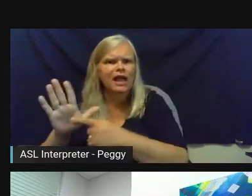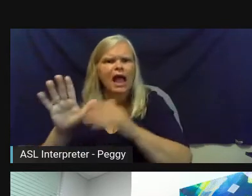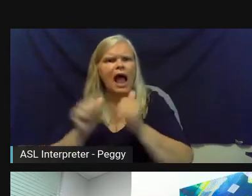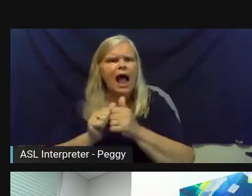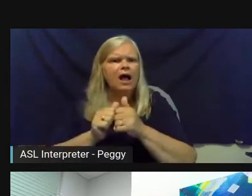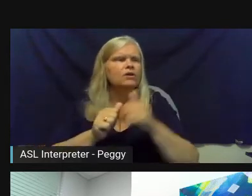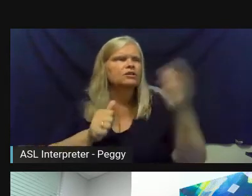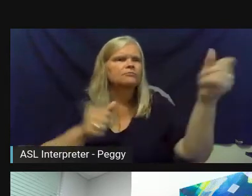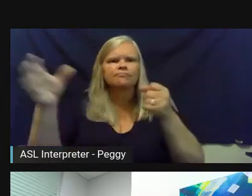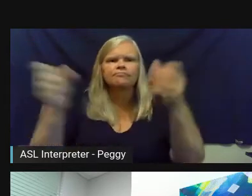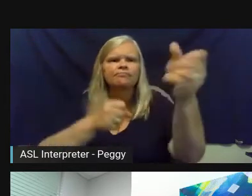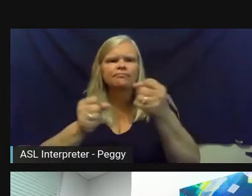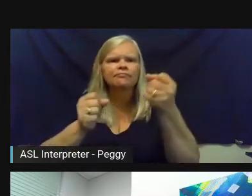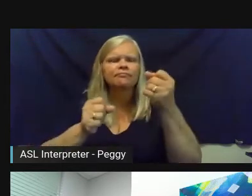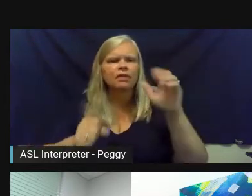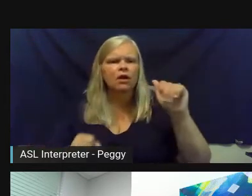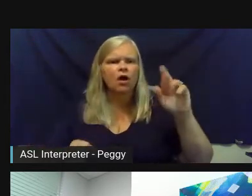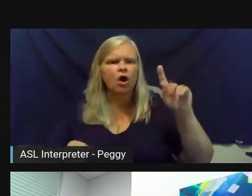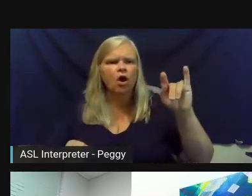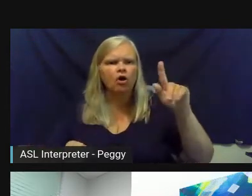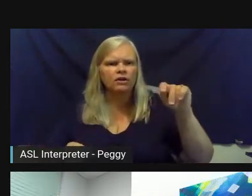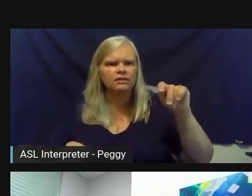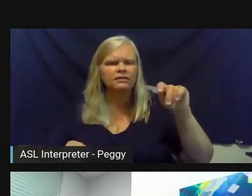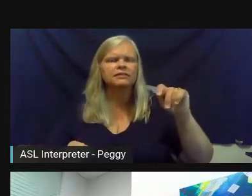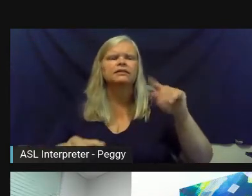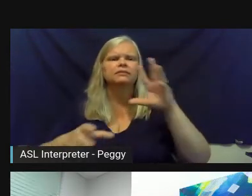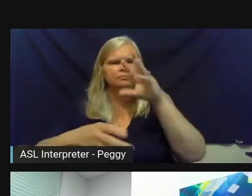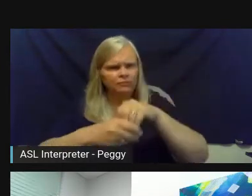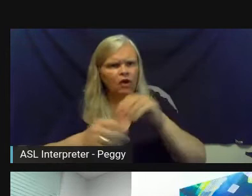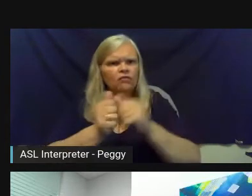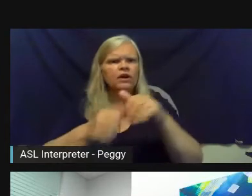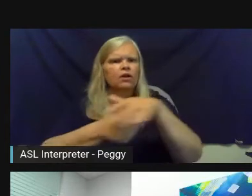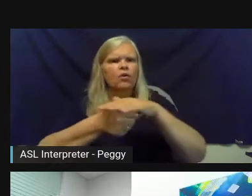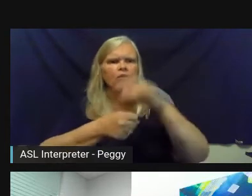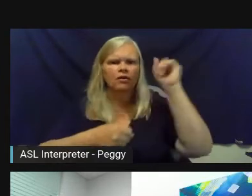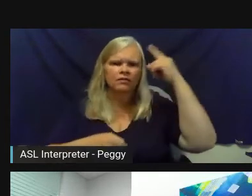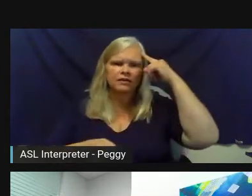center of local government. So our first presenter this morning will be Sally Dix.